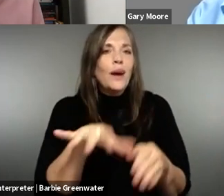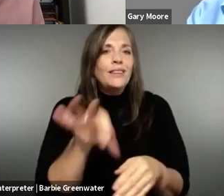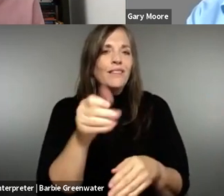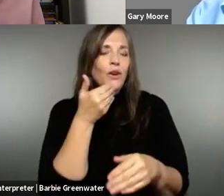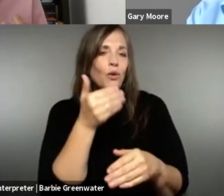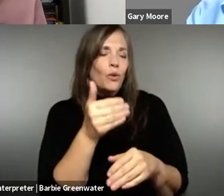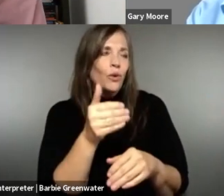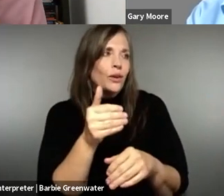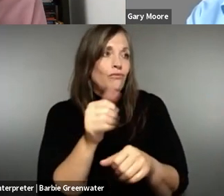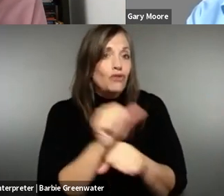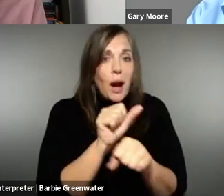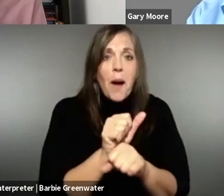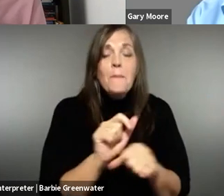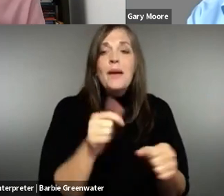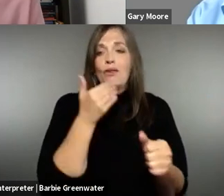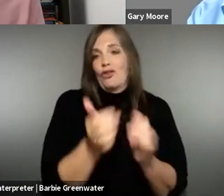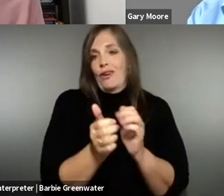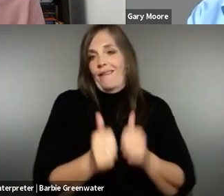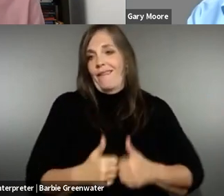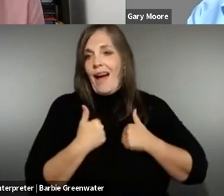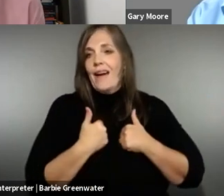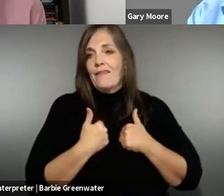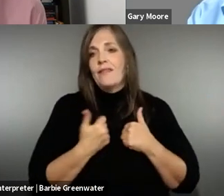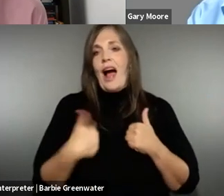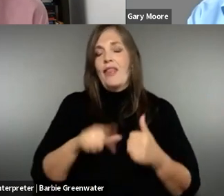good professional life. And I would say we still need to convince people